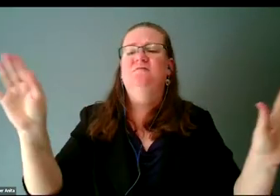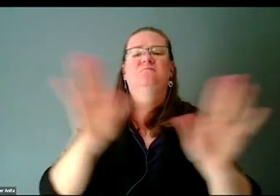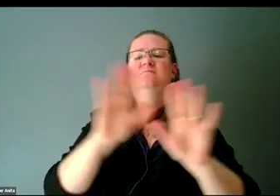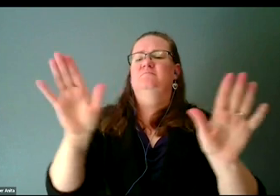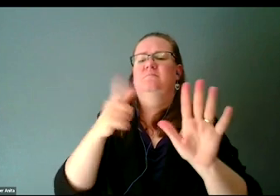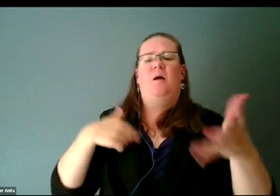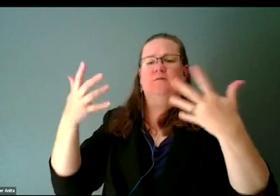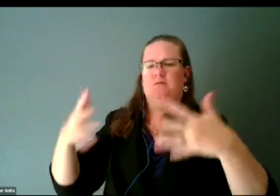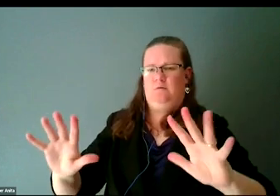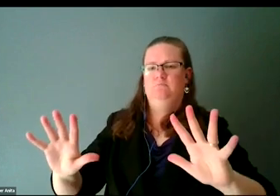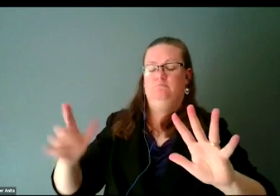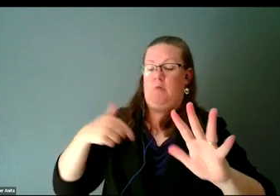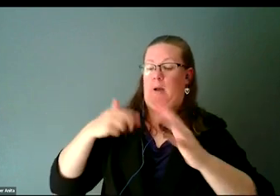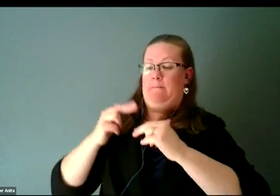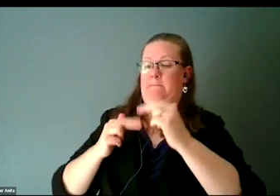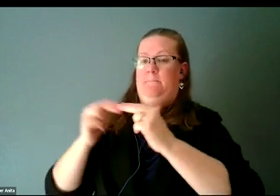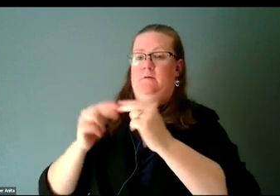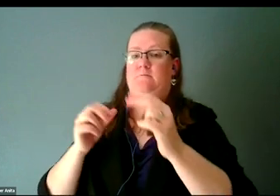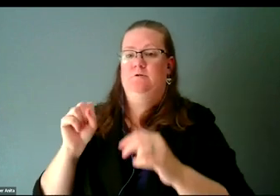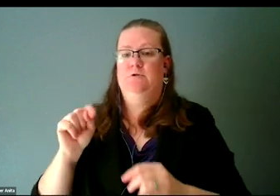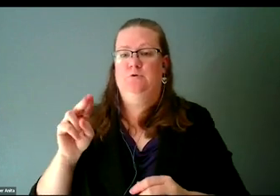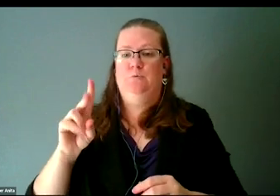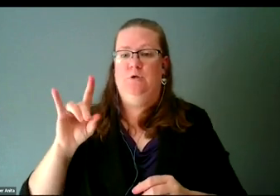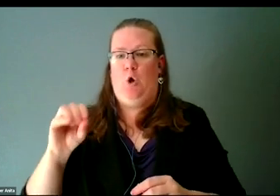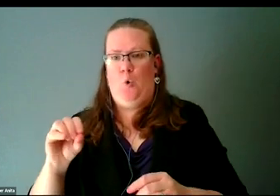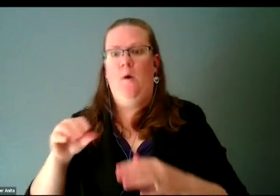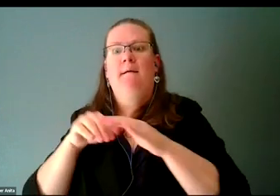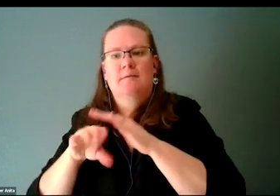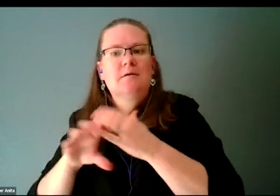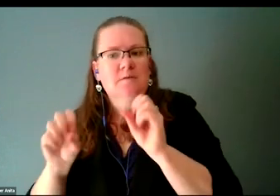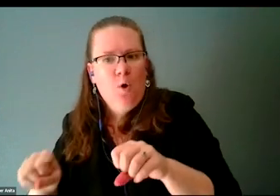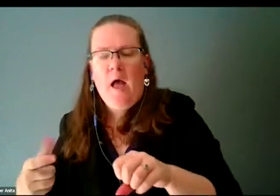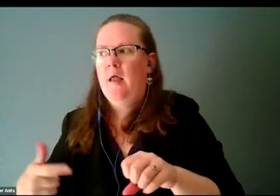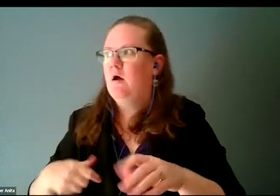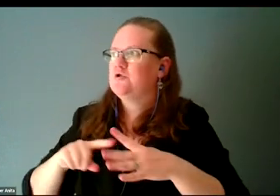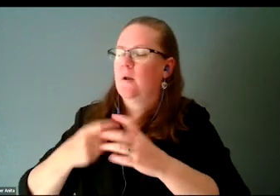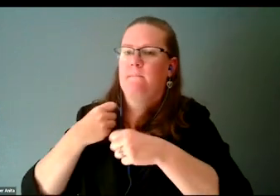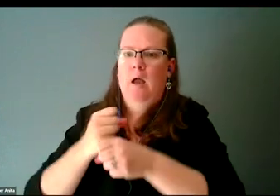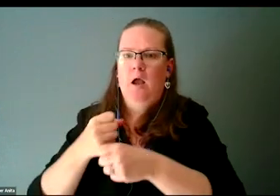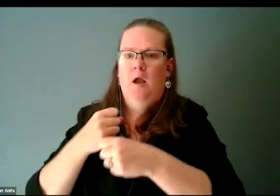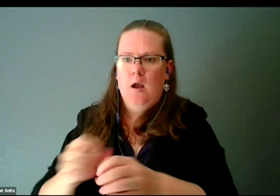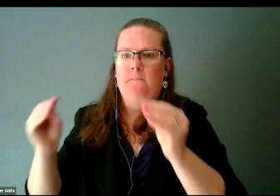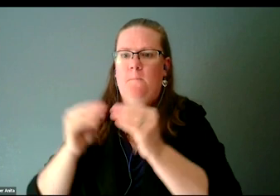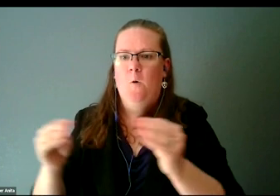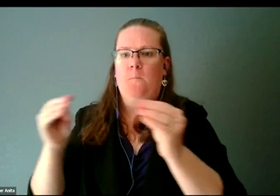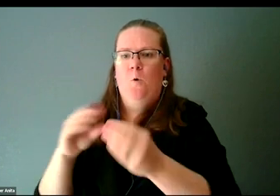and then I started cranking out stuff really, really fast because I had already lived a life of always having